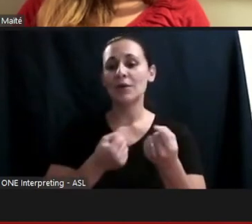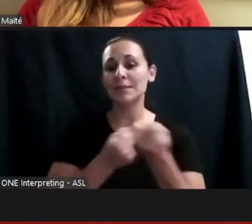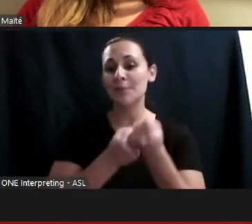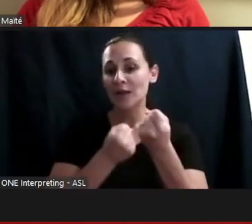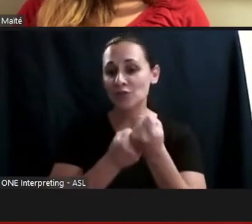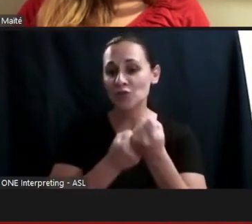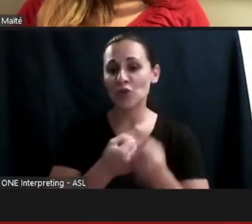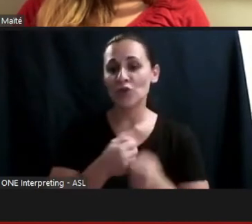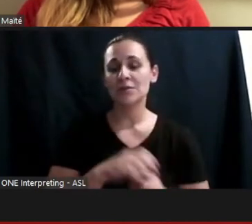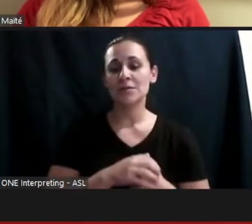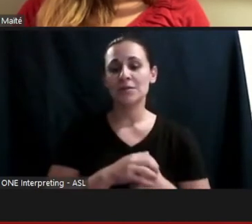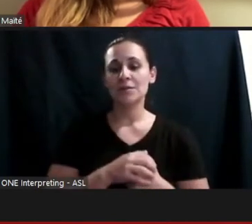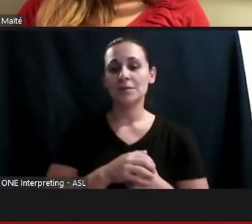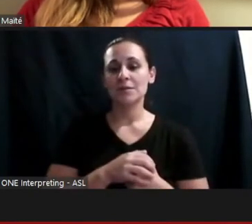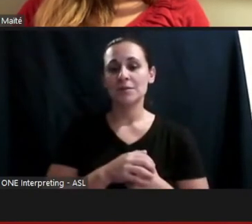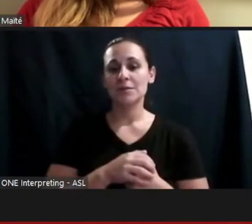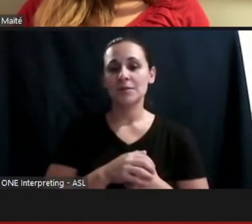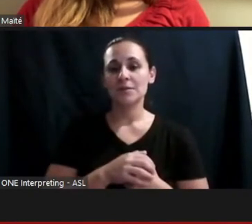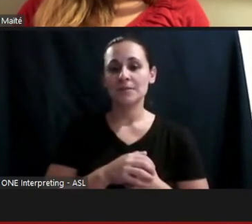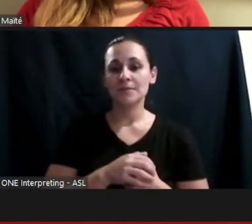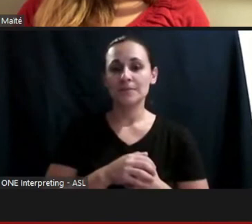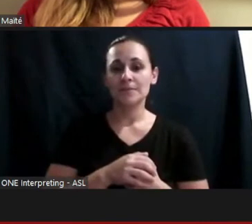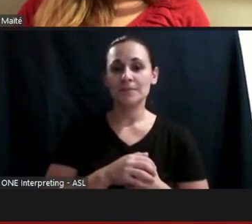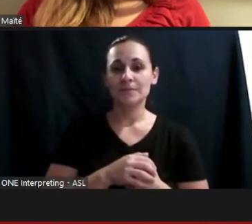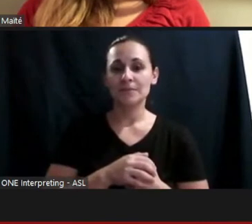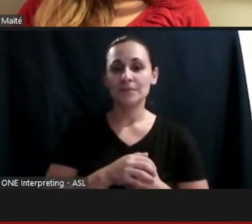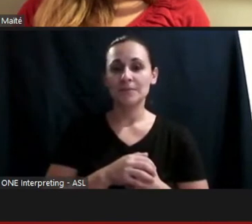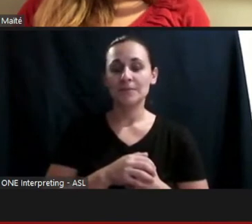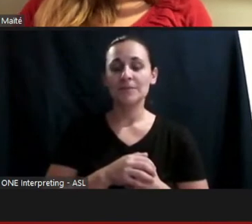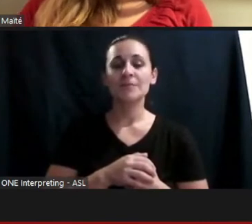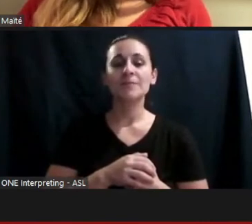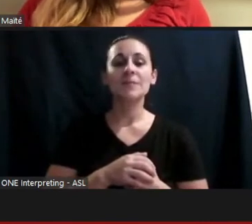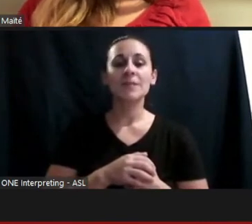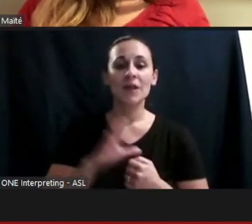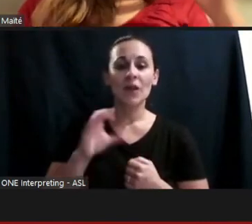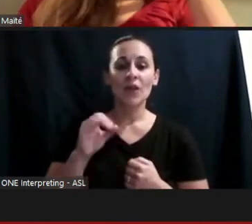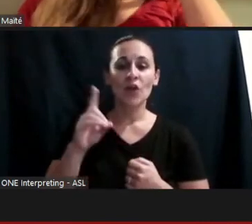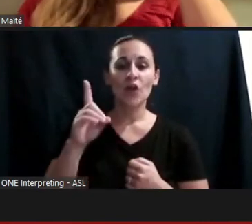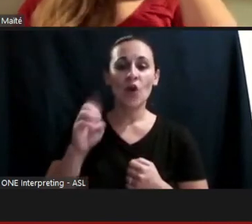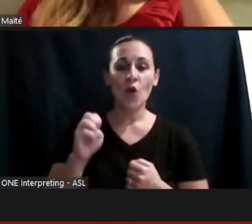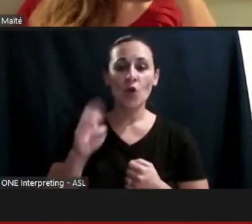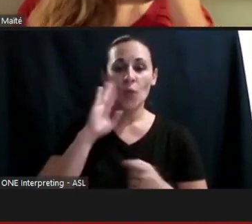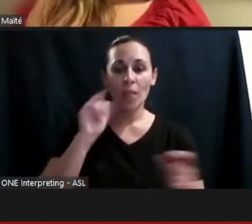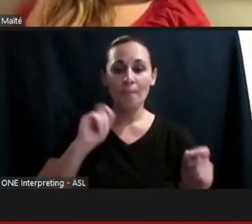And our QR code is going to pop up right now for you. Thank you again, and enjoy your evening!